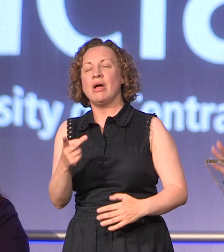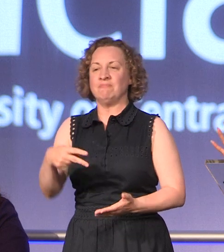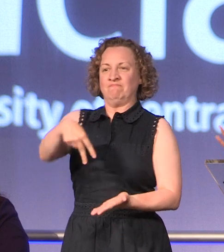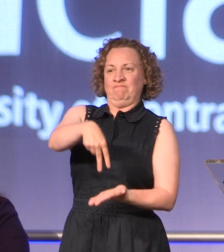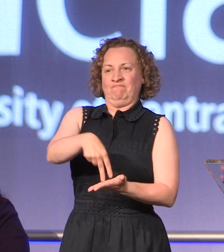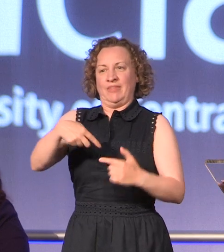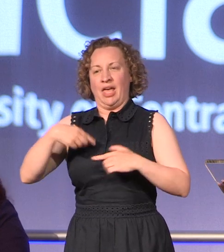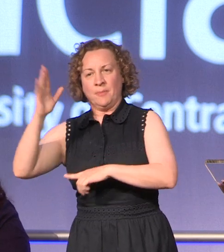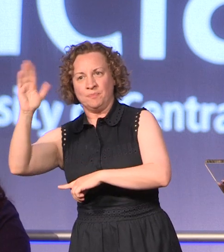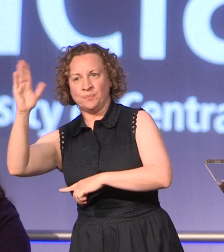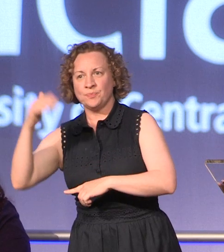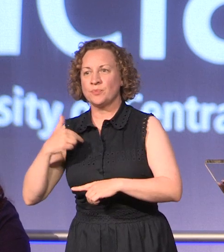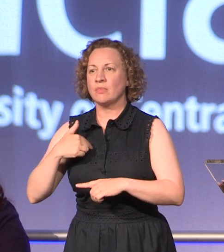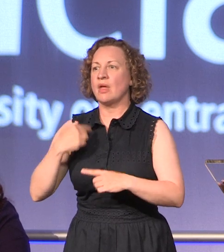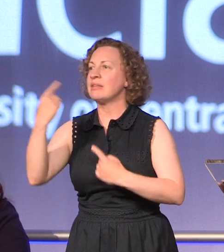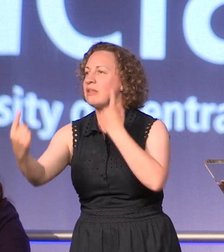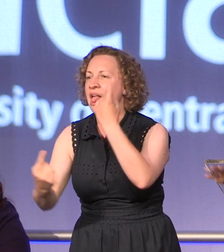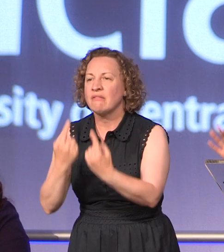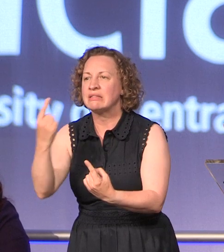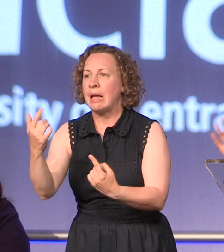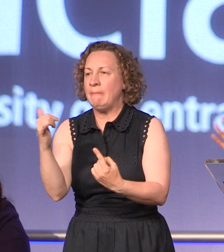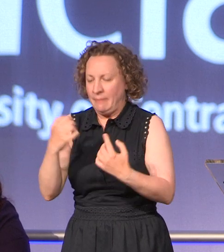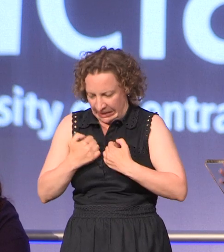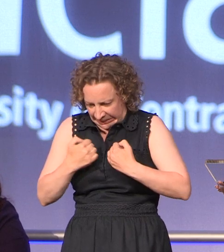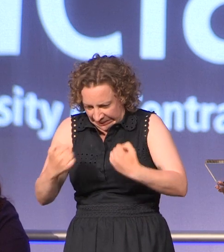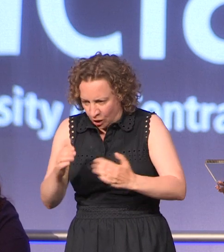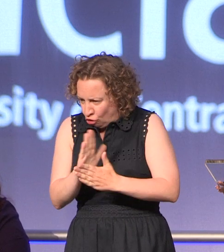what your personal insecurities are, no matter what your small niggling doubts